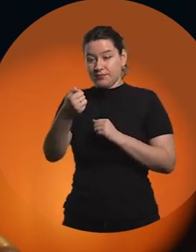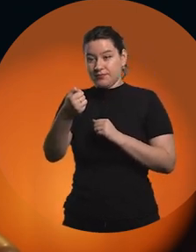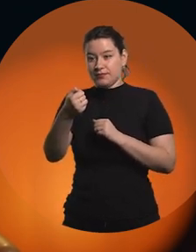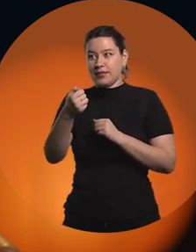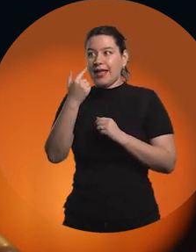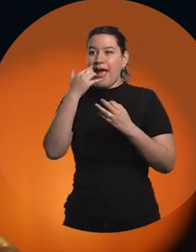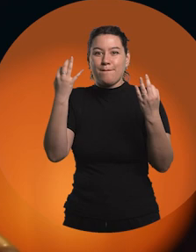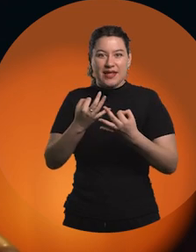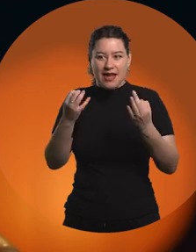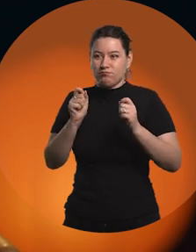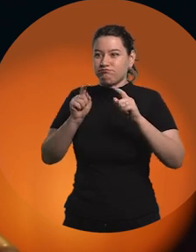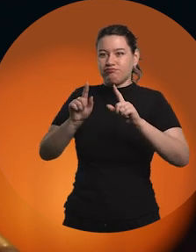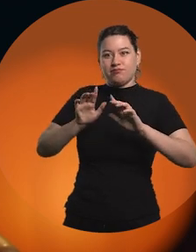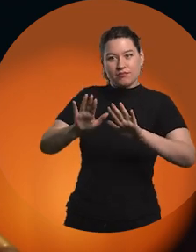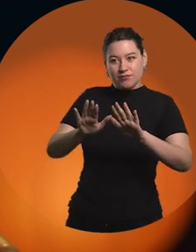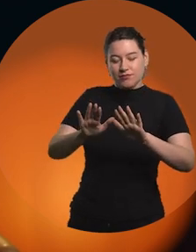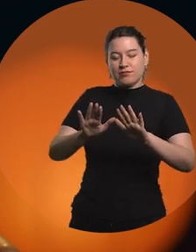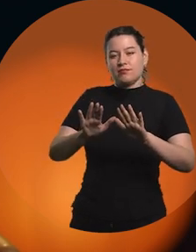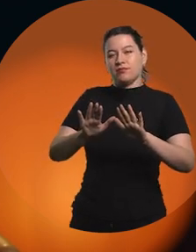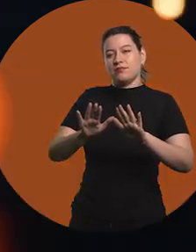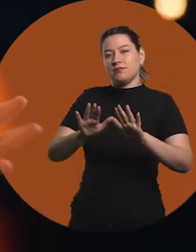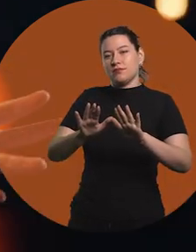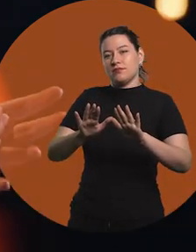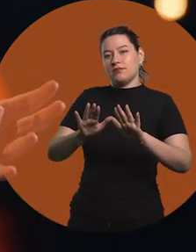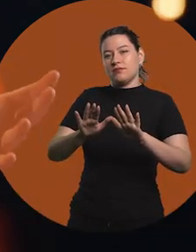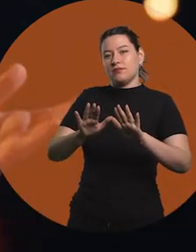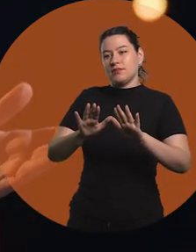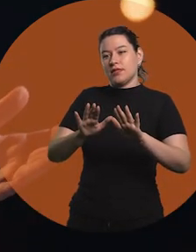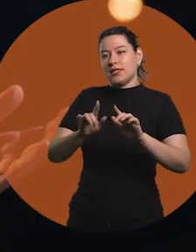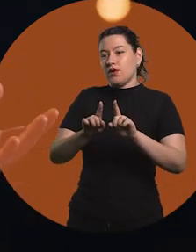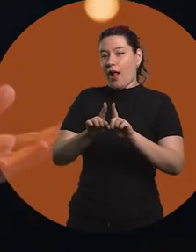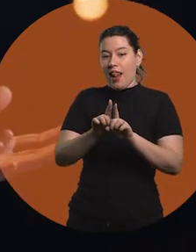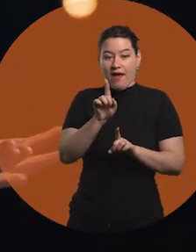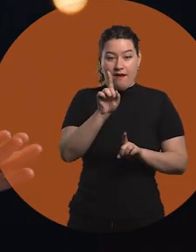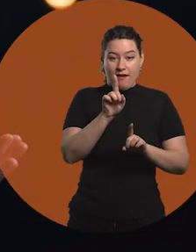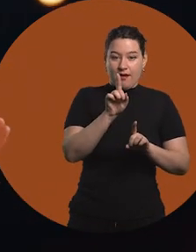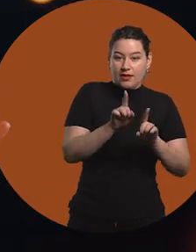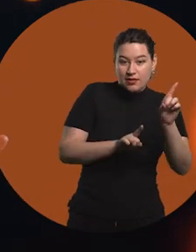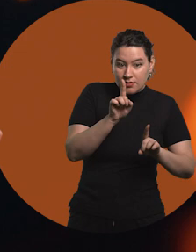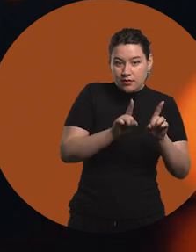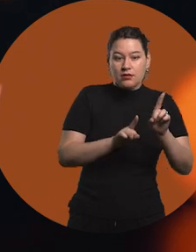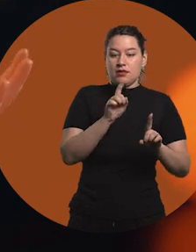a particular thing happens which isn't true for all disciplines and it is that the industry and the academy are working closely together.